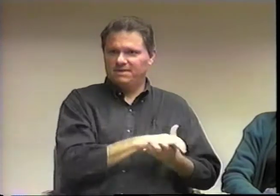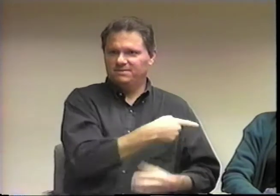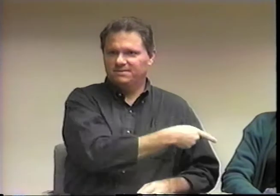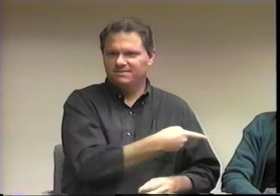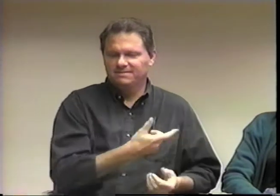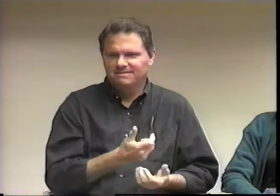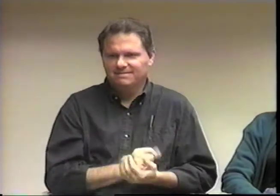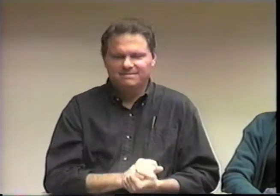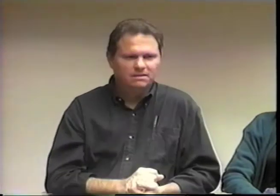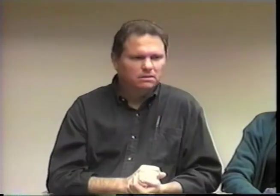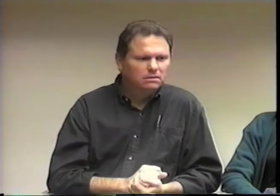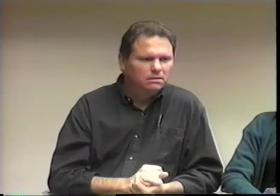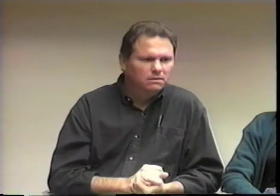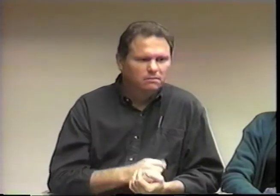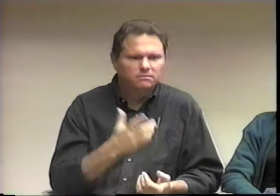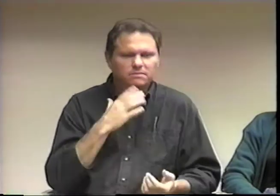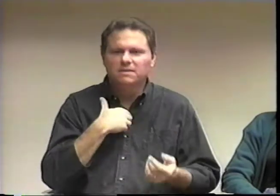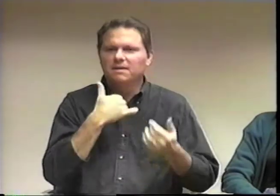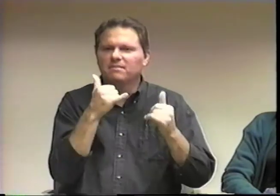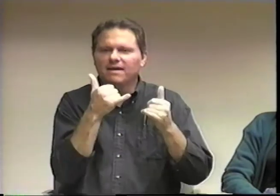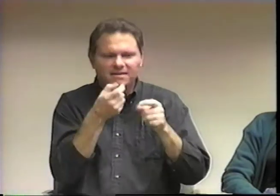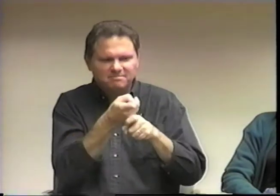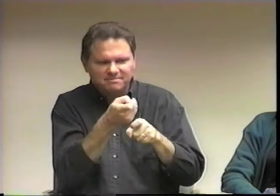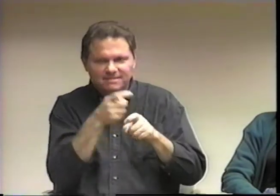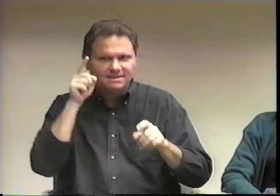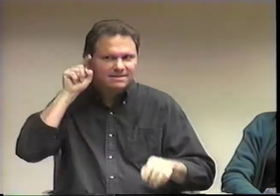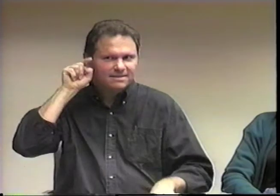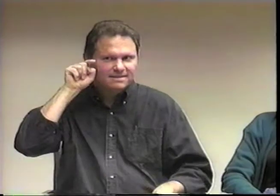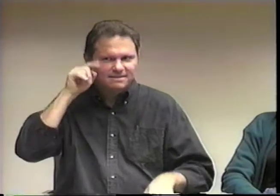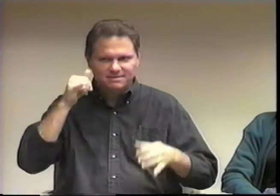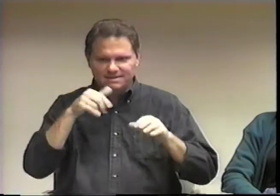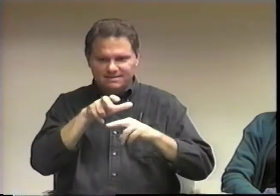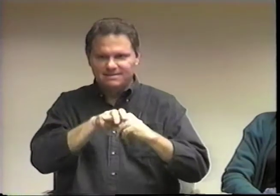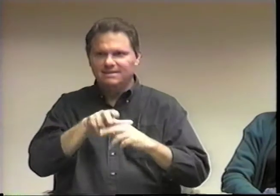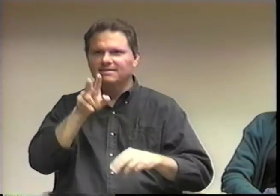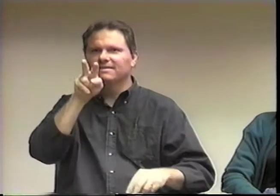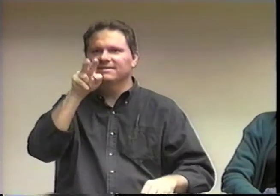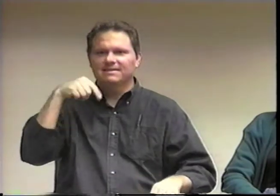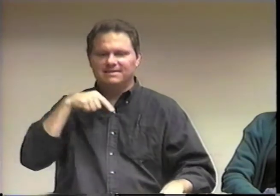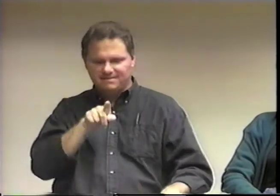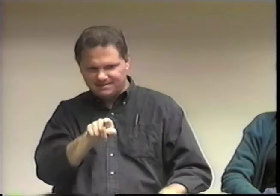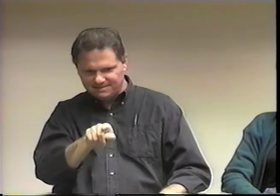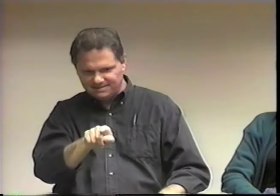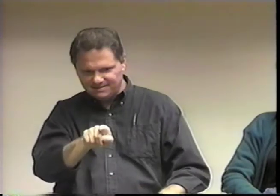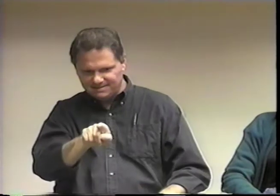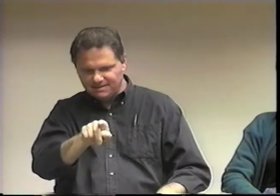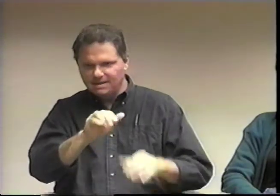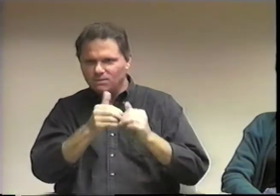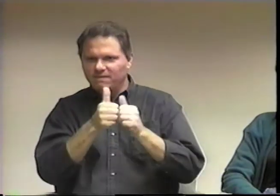I was a guilty party in that respect ironic now that I'm married to Kimberly.